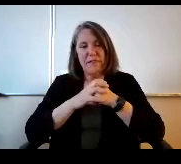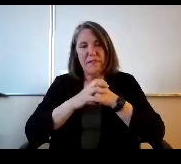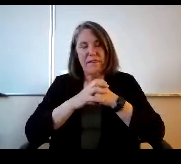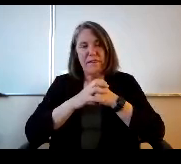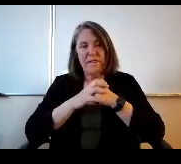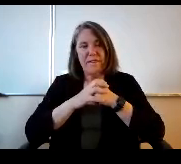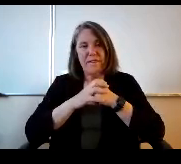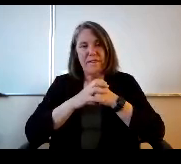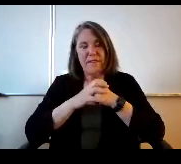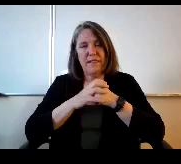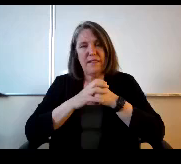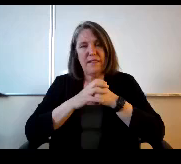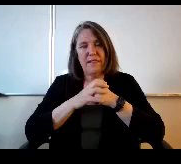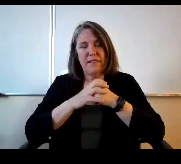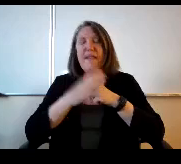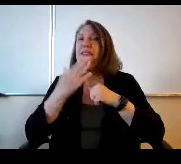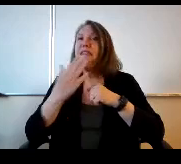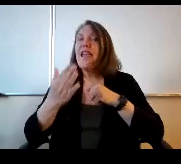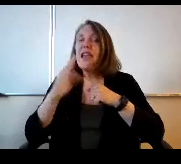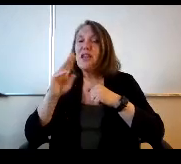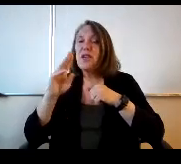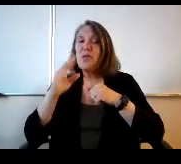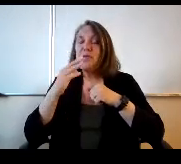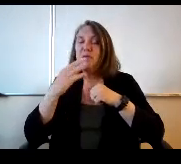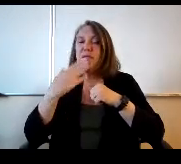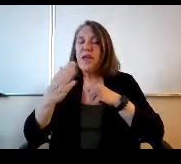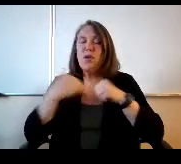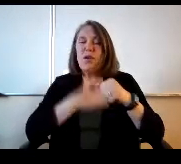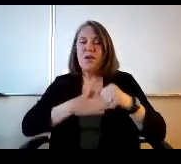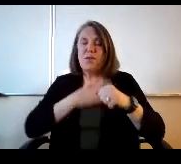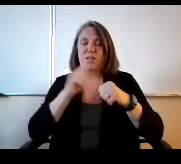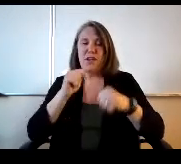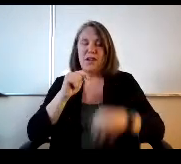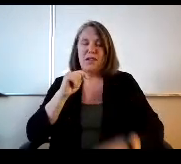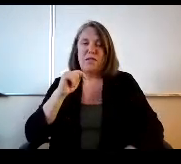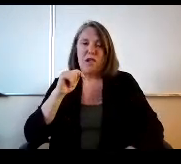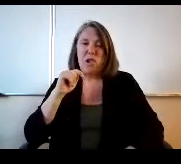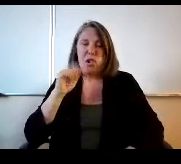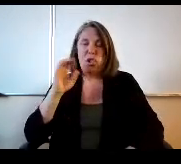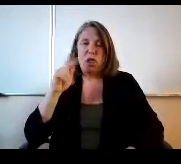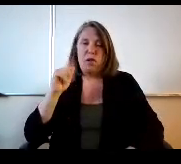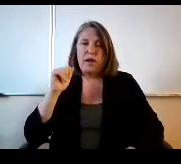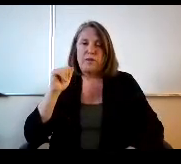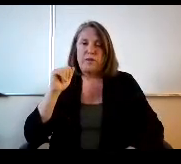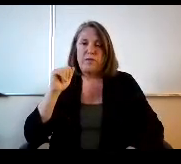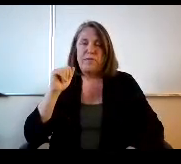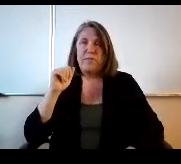I think thank you, Mr Awesome is it. Appreciate it now. OK, all of us are trying to be